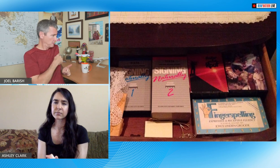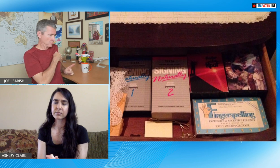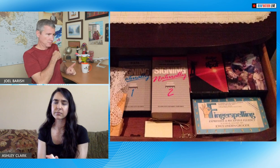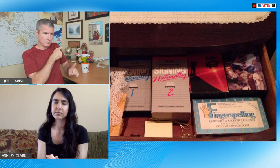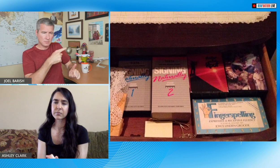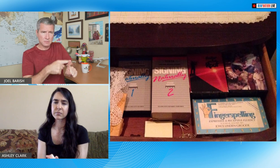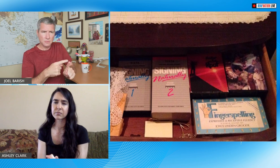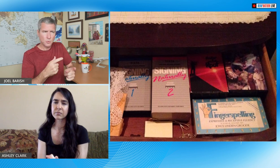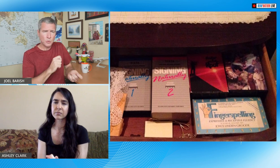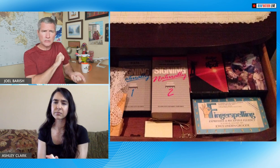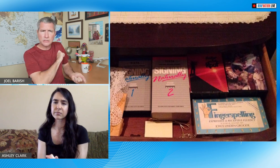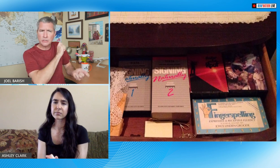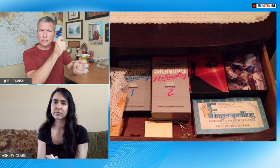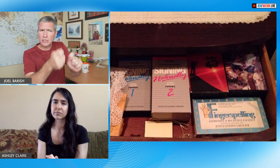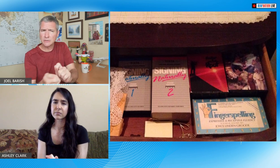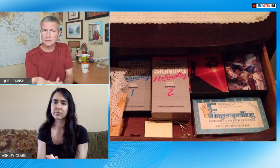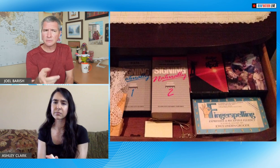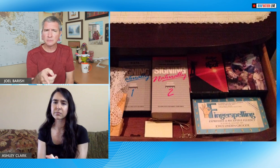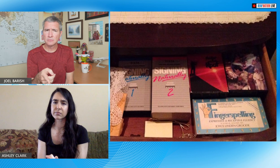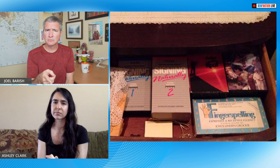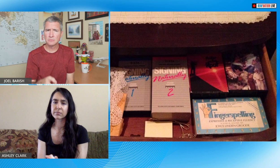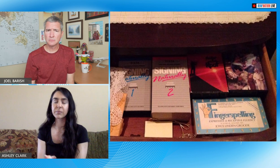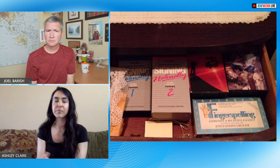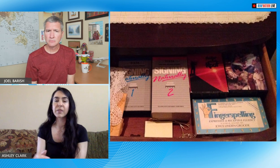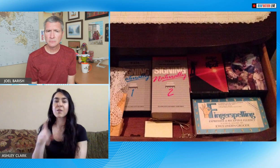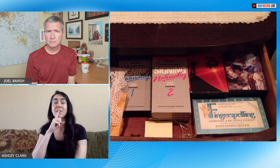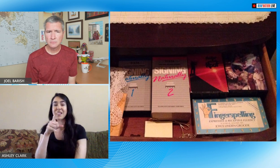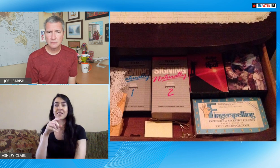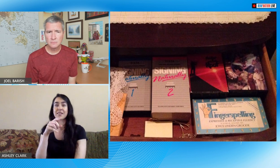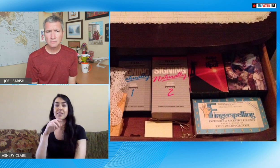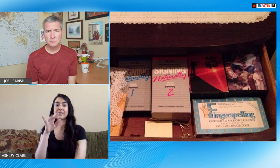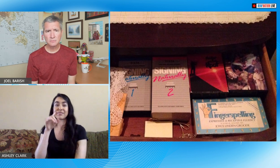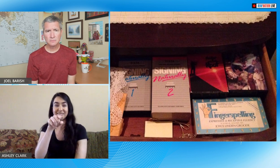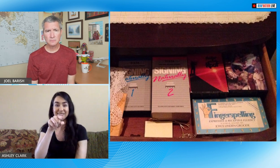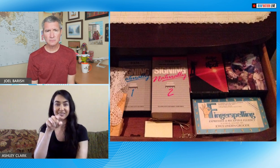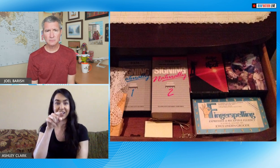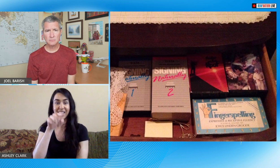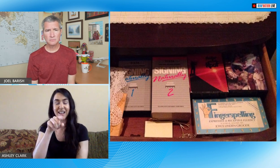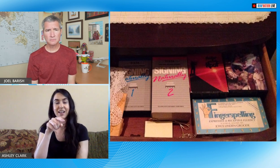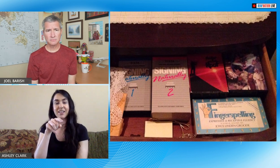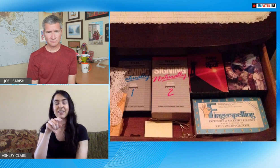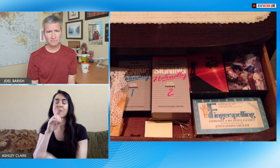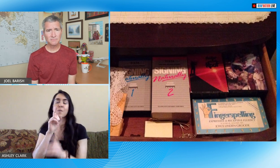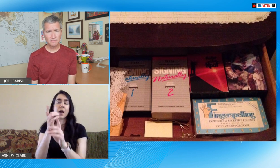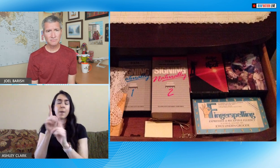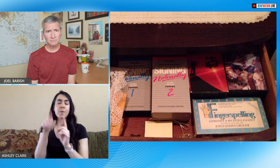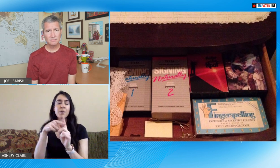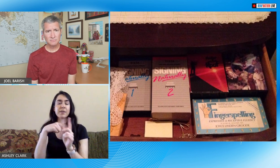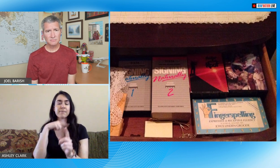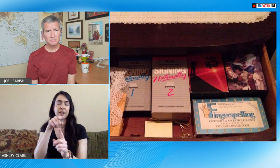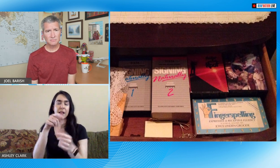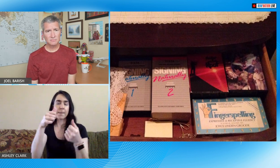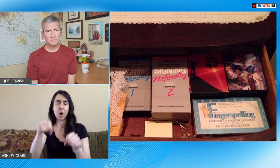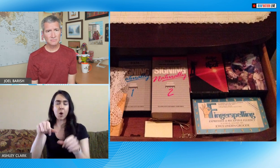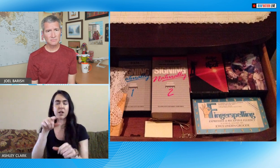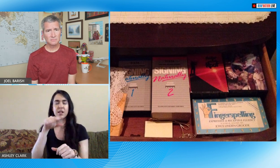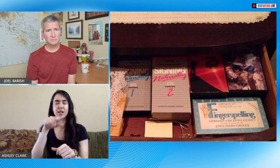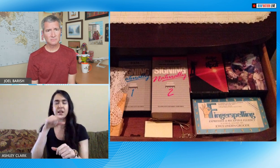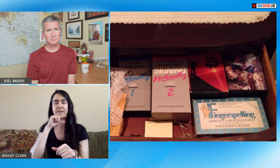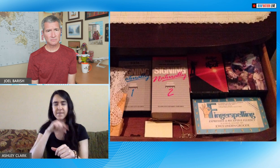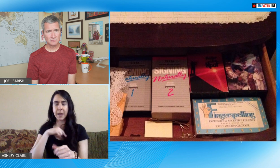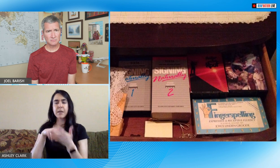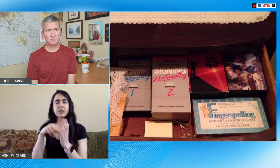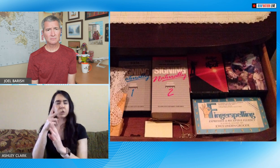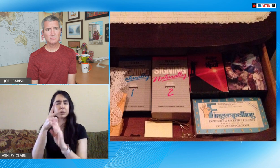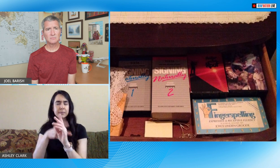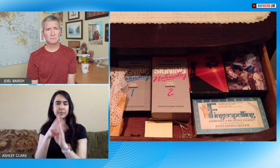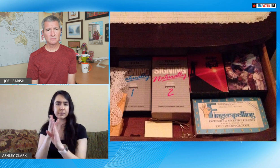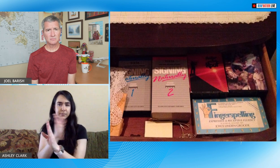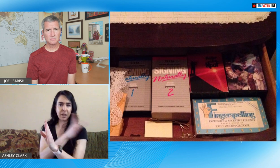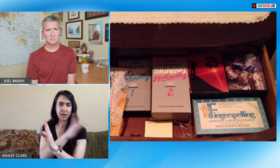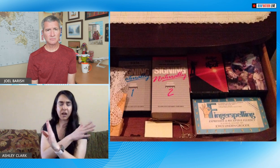parents to where you are today and the evolution really this post was done at